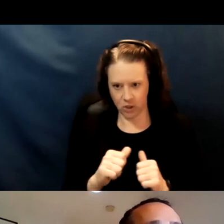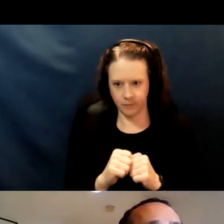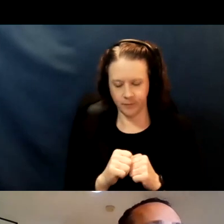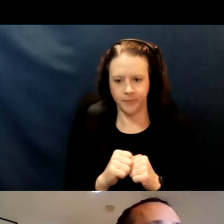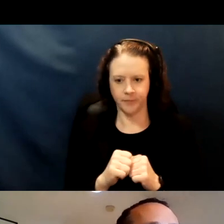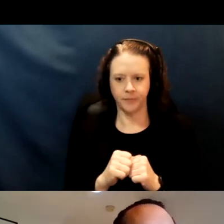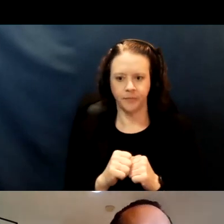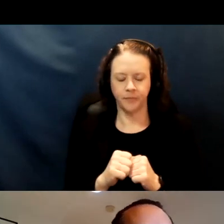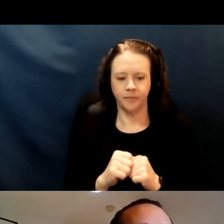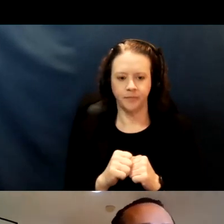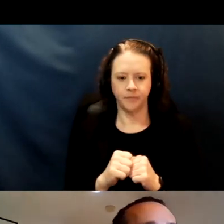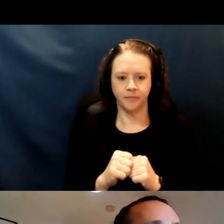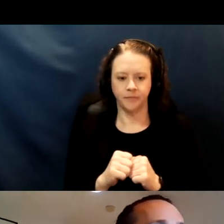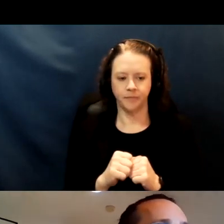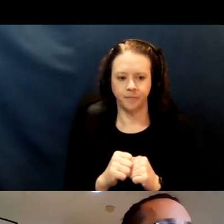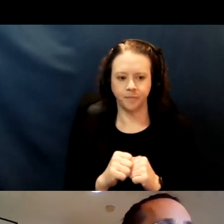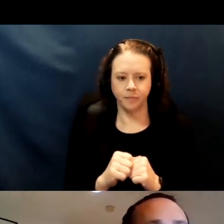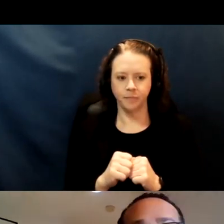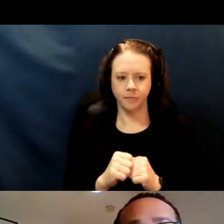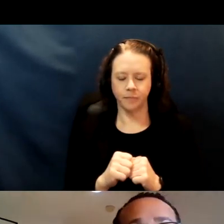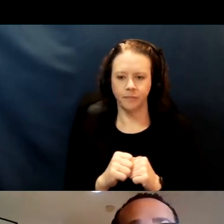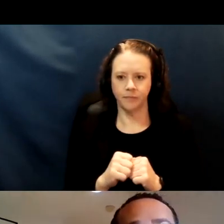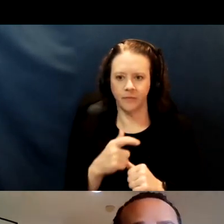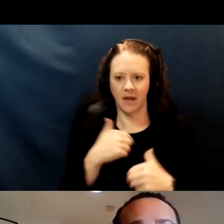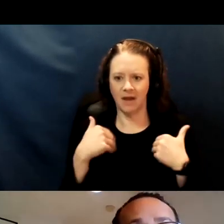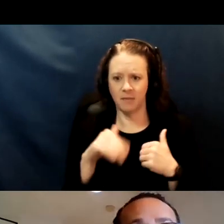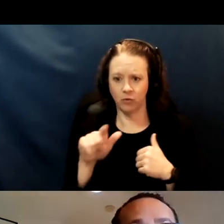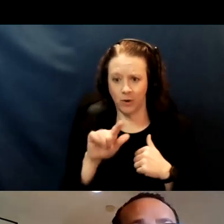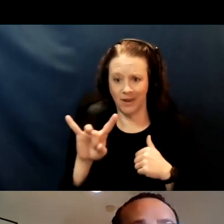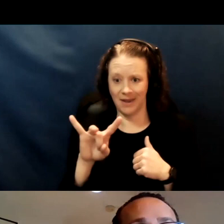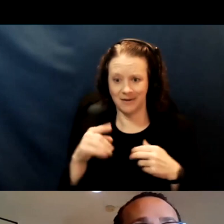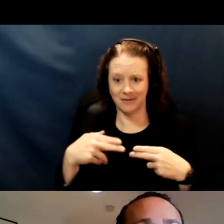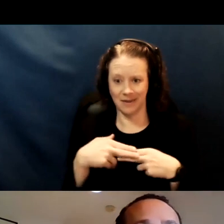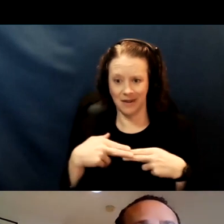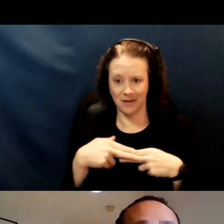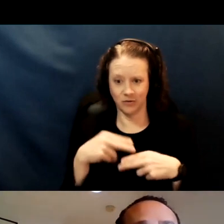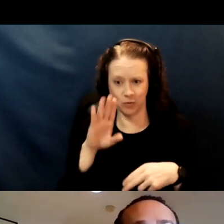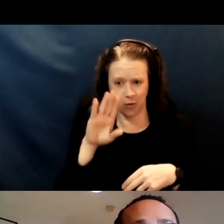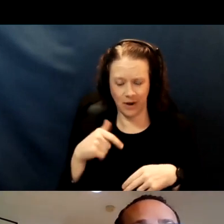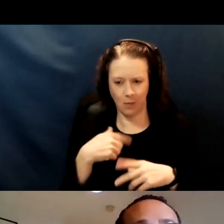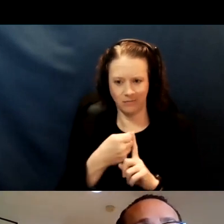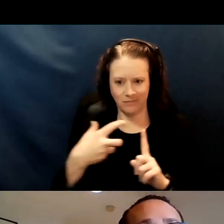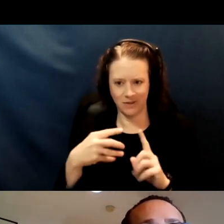and I have about 28 slides, so just know that there are additional details coming.